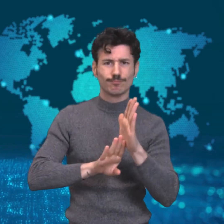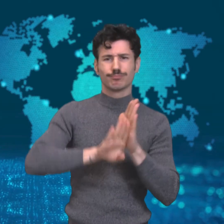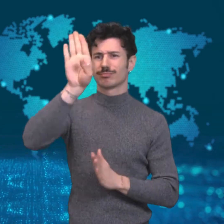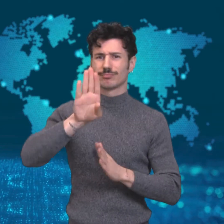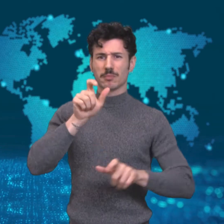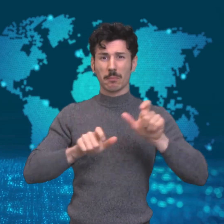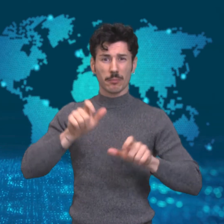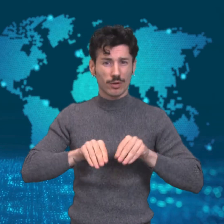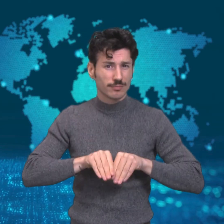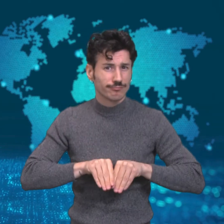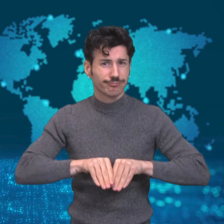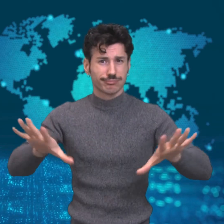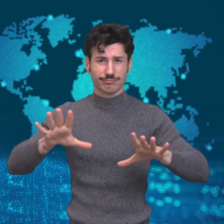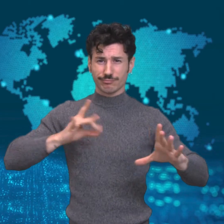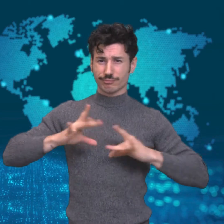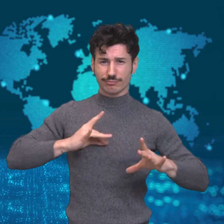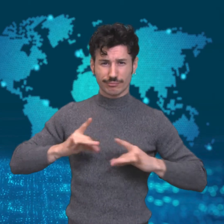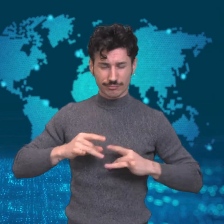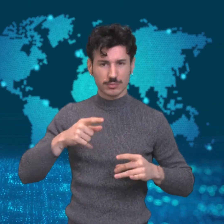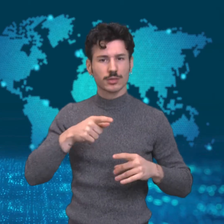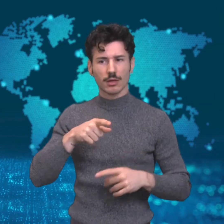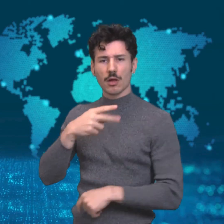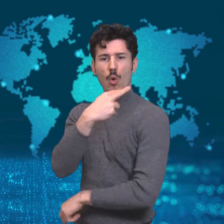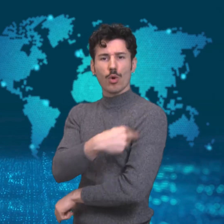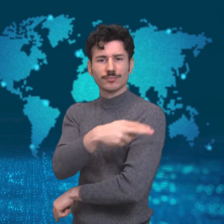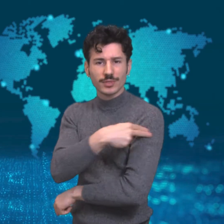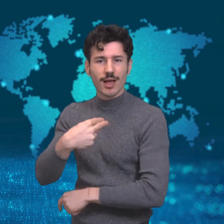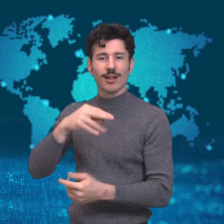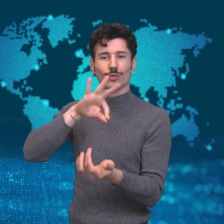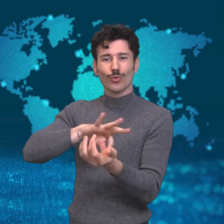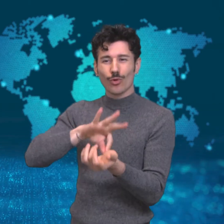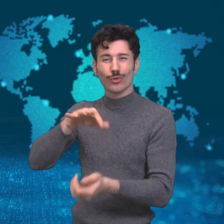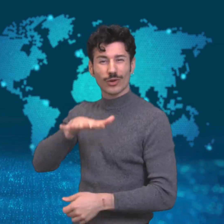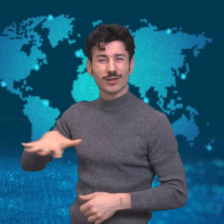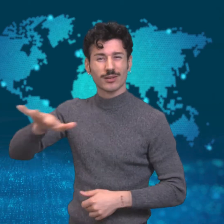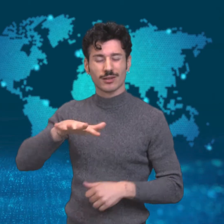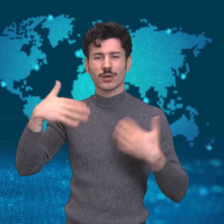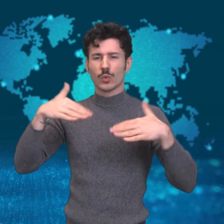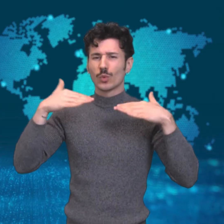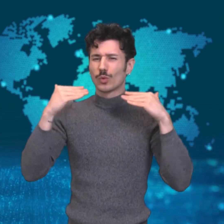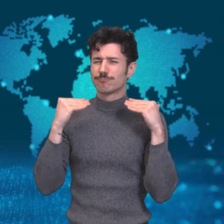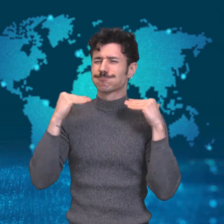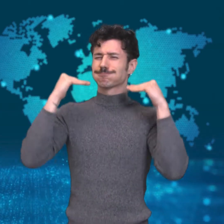Sudden spikes of cases in the US have overwhelmed its